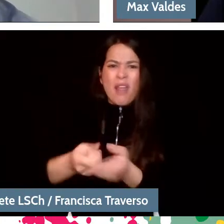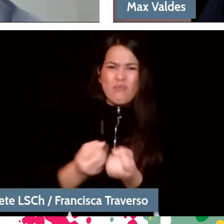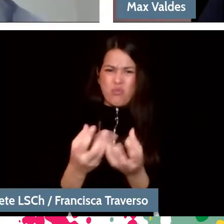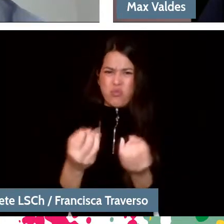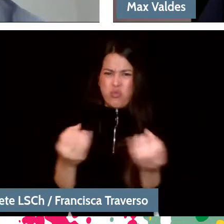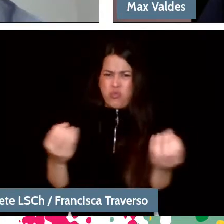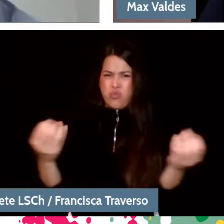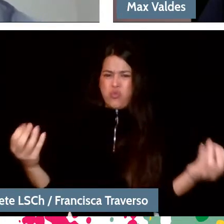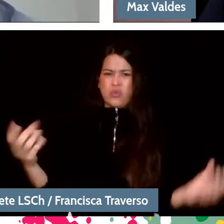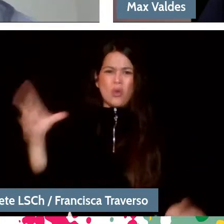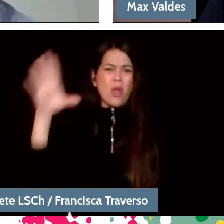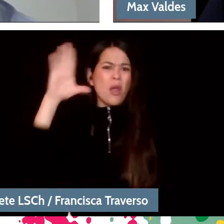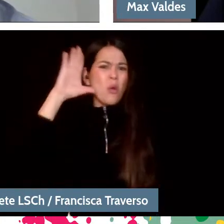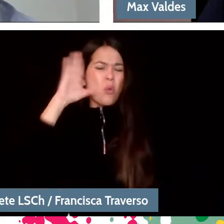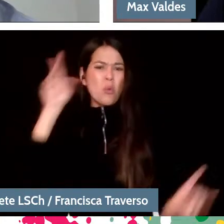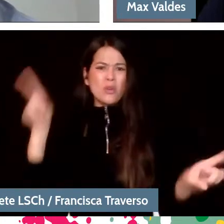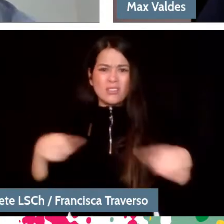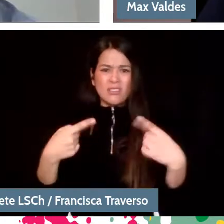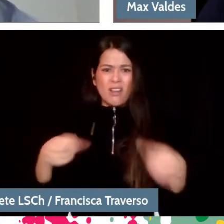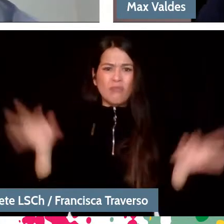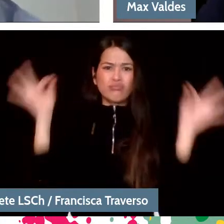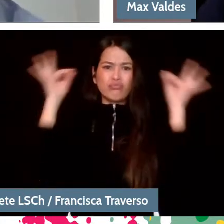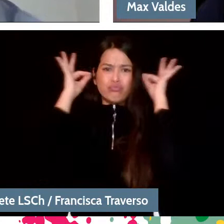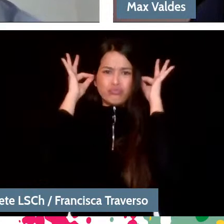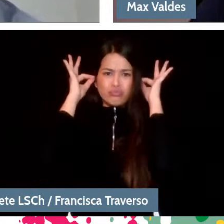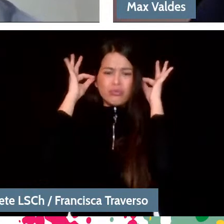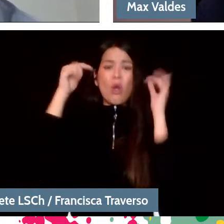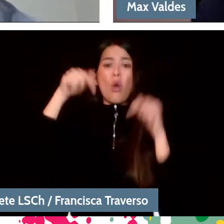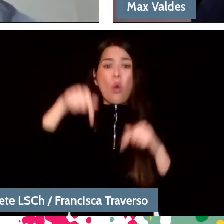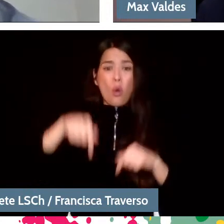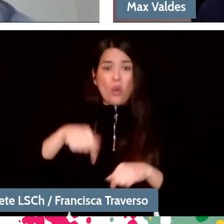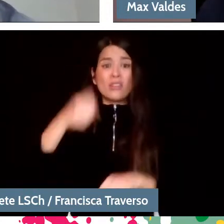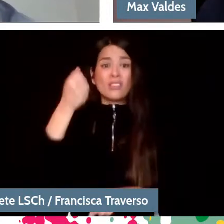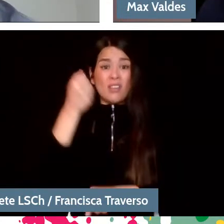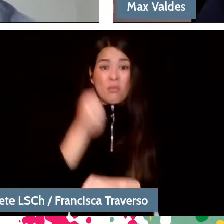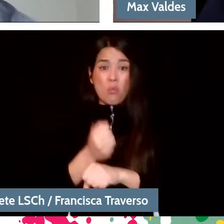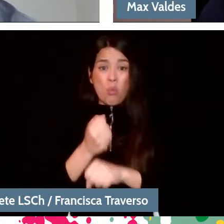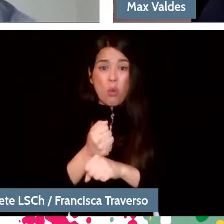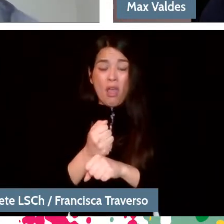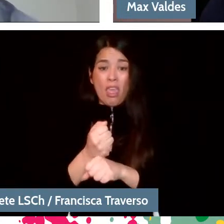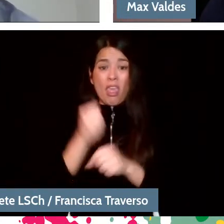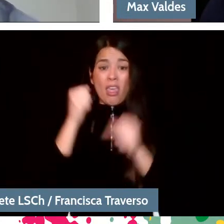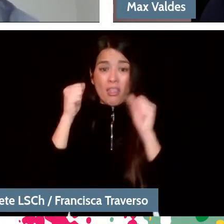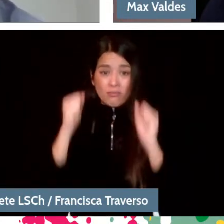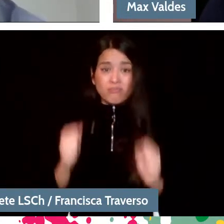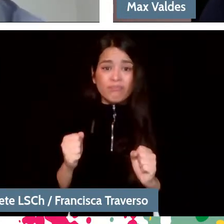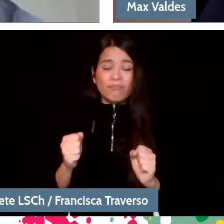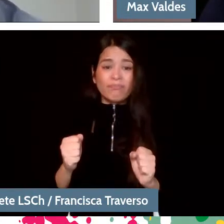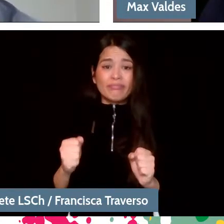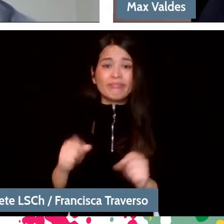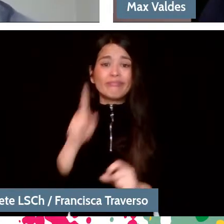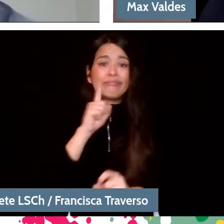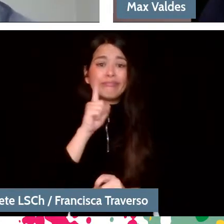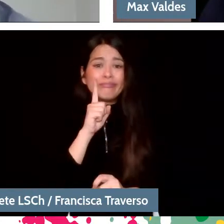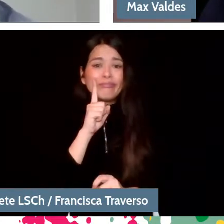Any musician who studies today has in the background the complete discotheque at the door of their house. Perhaps, to start this conversation,